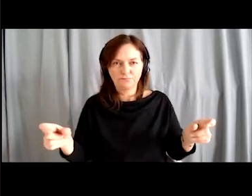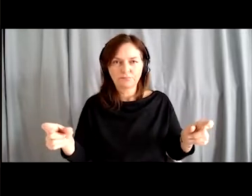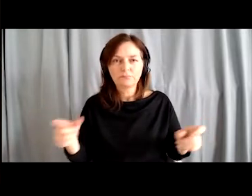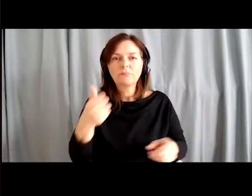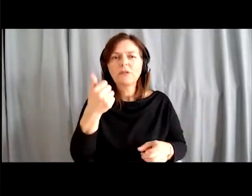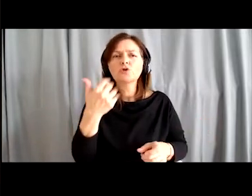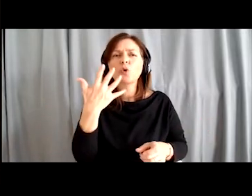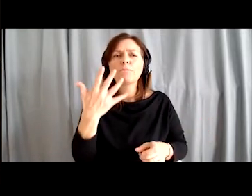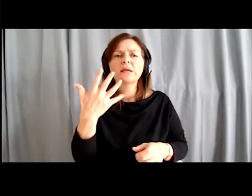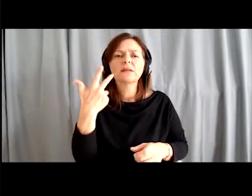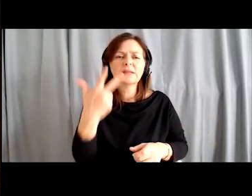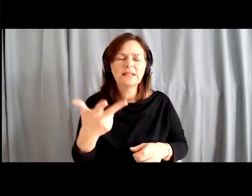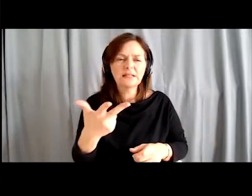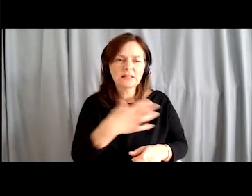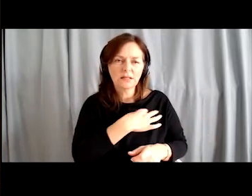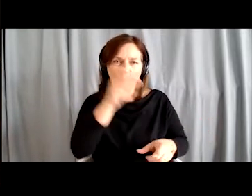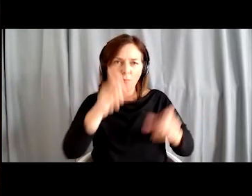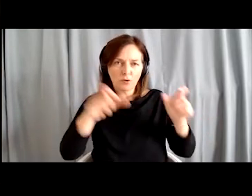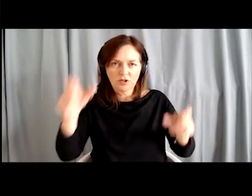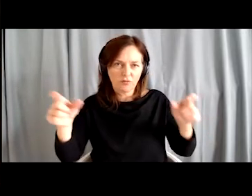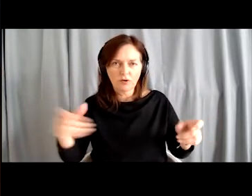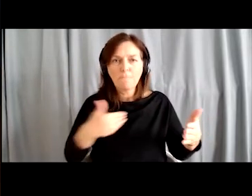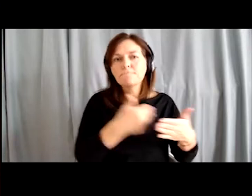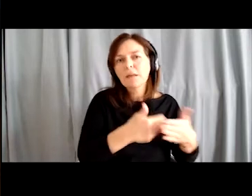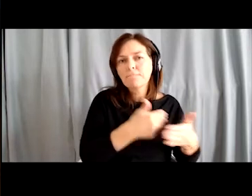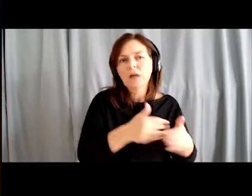members of all generations, who carried out